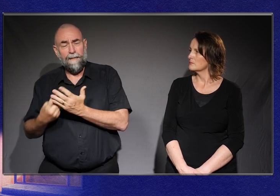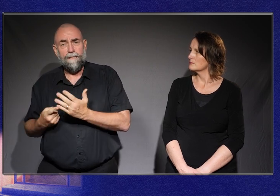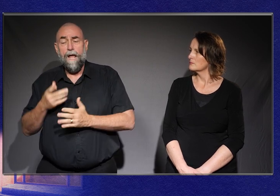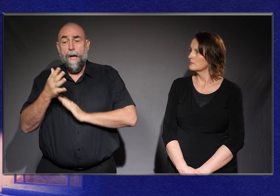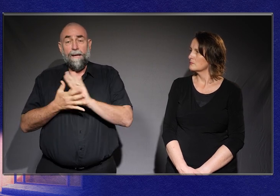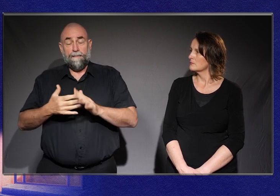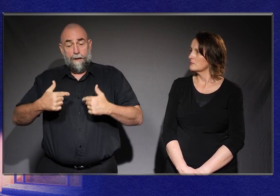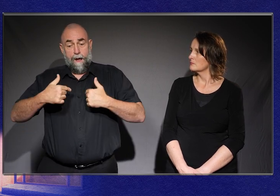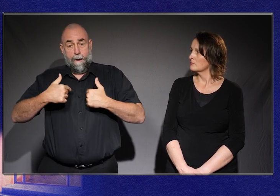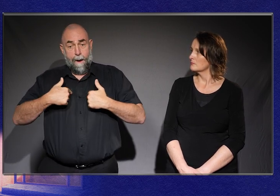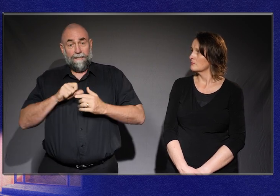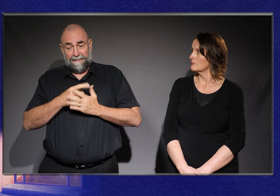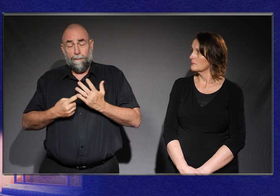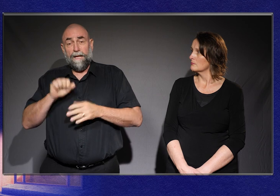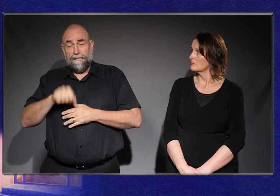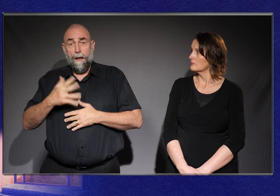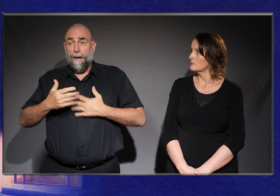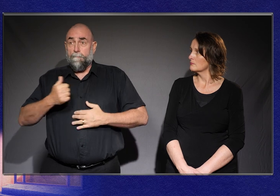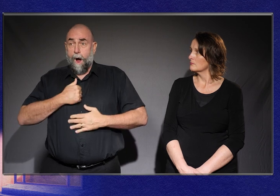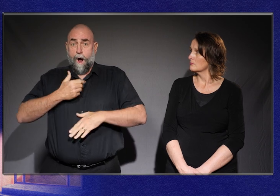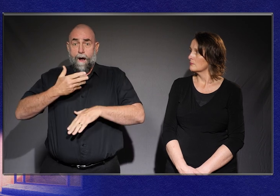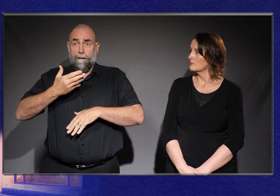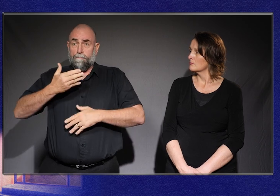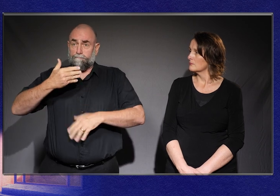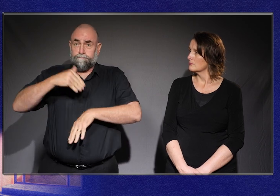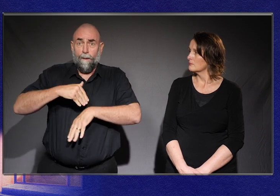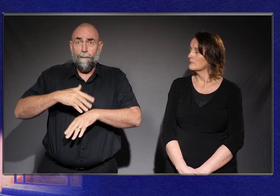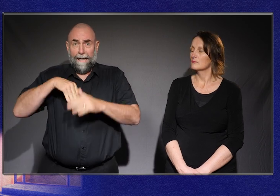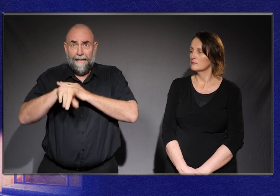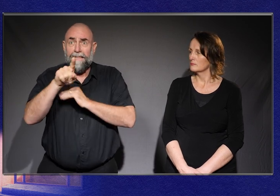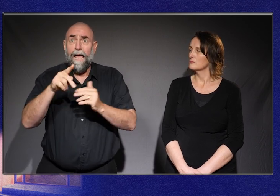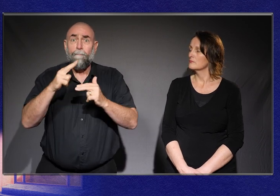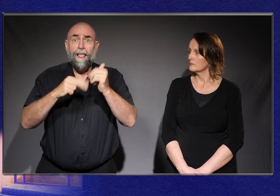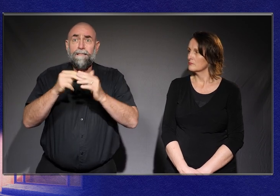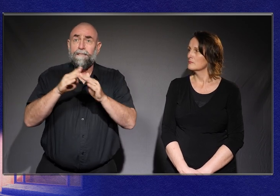me from getting into that building, society is preventing that because they didn't build